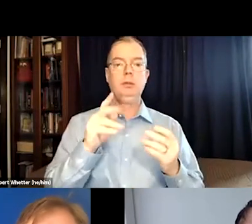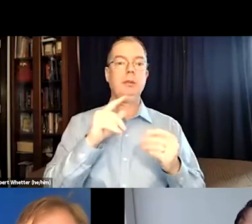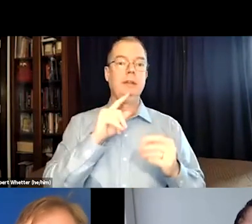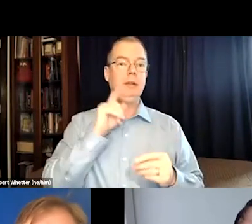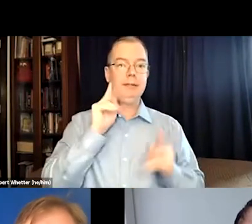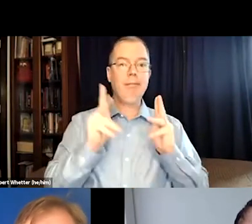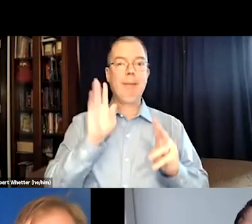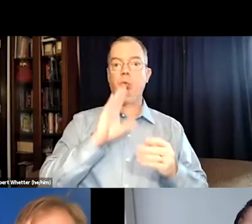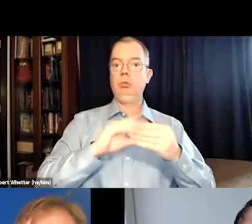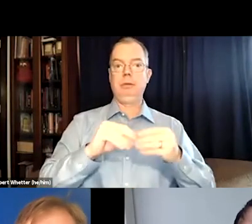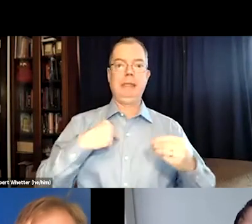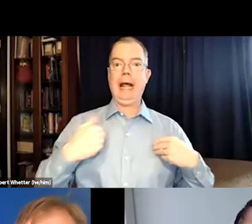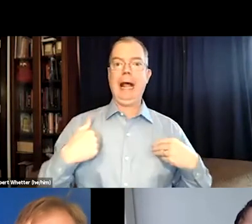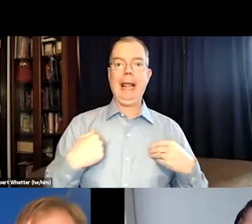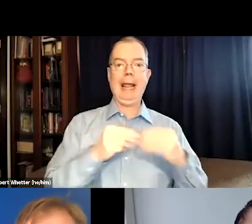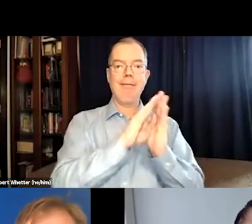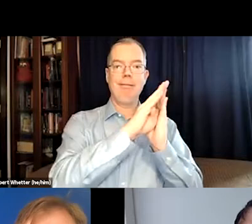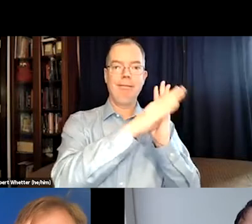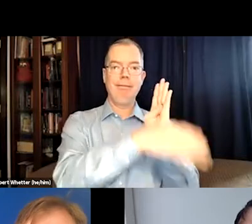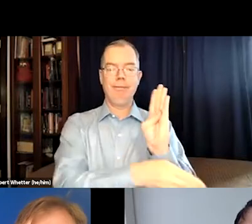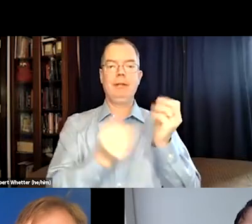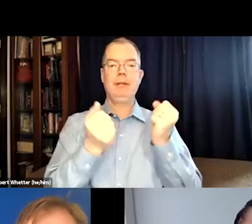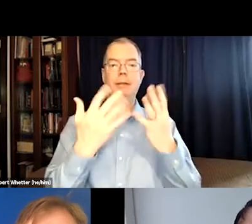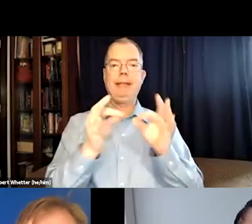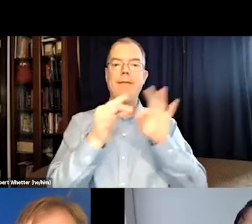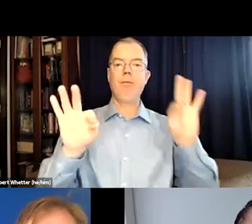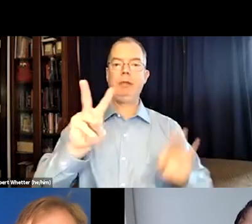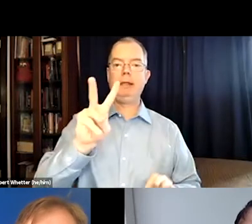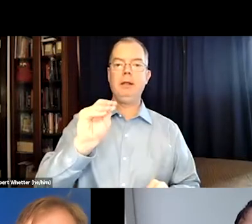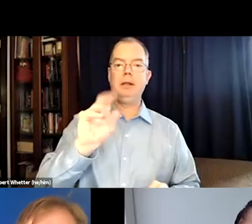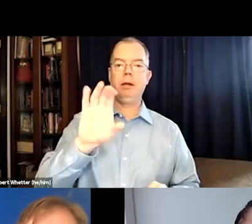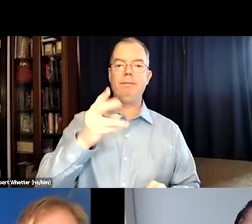but it's about a 50% failure rate. And deaf people mentioned that they have